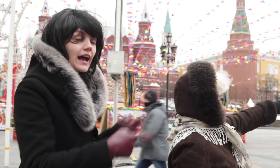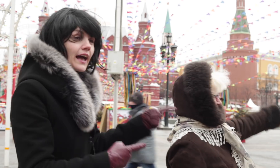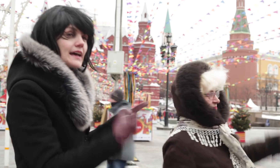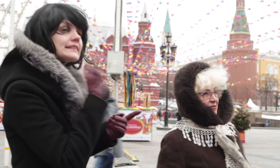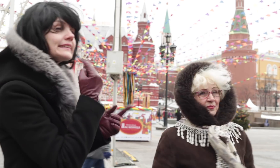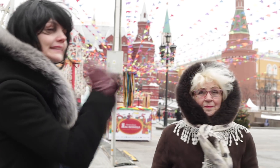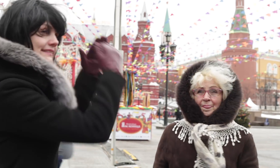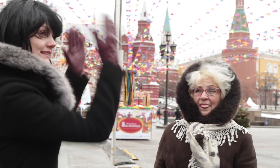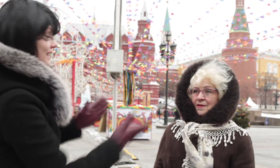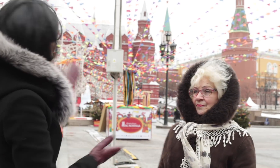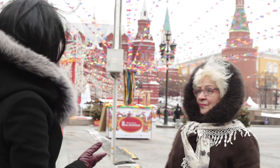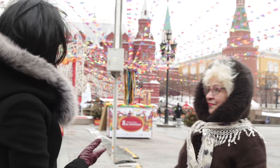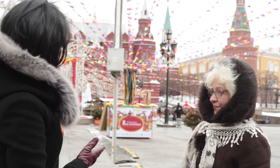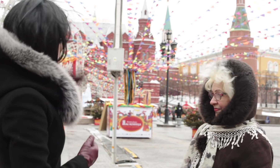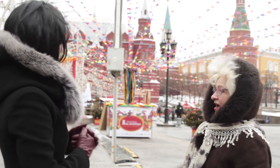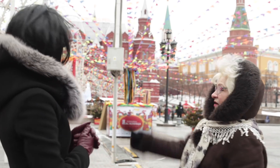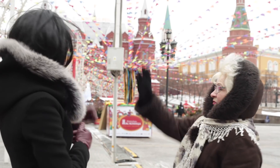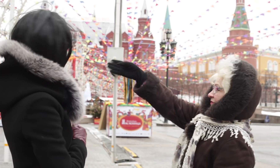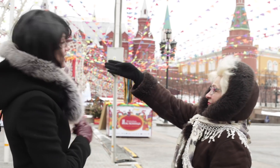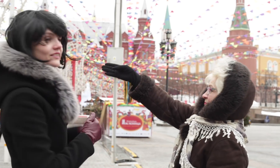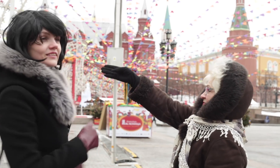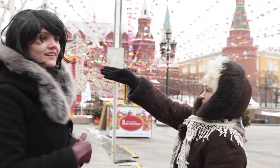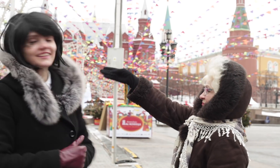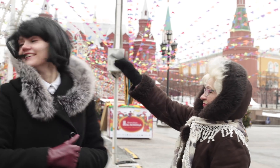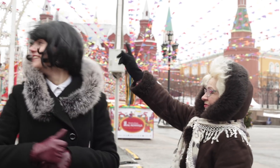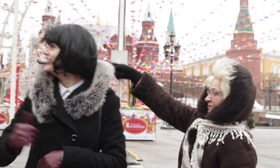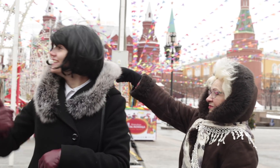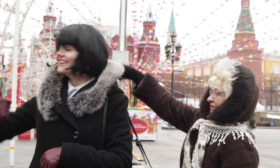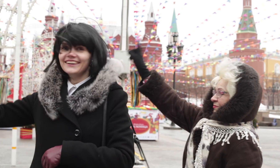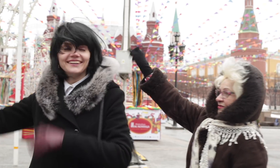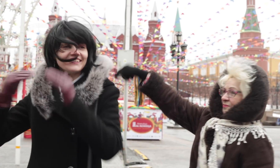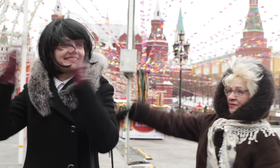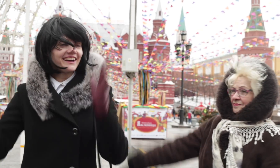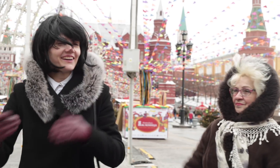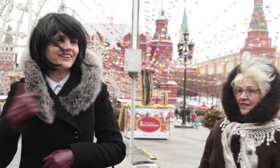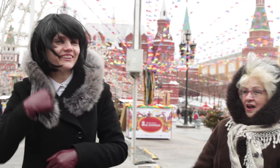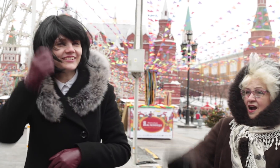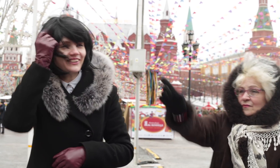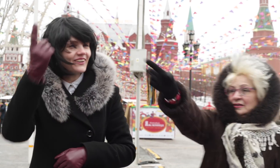She said house... house... I don't understand what she's saying.